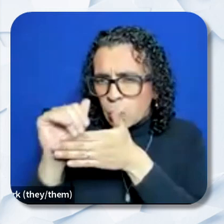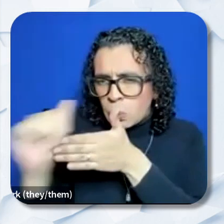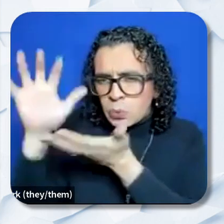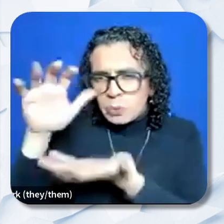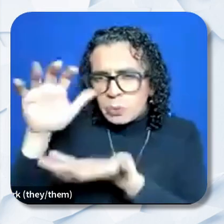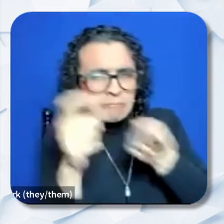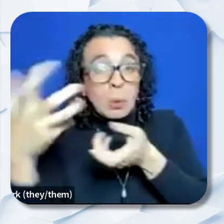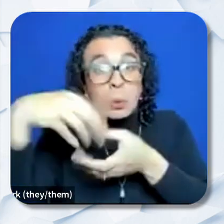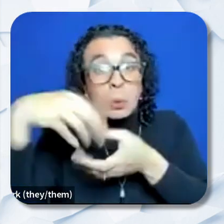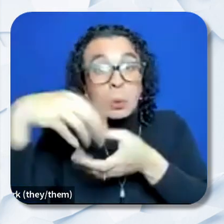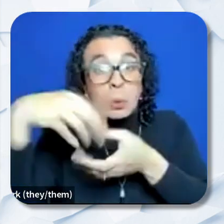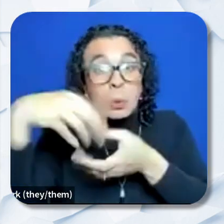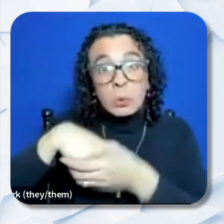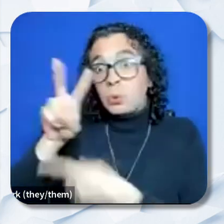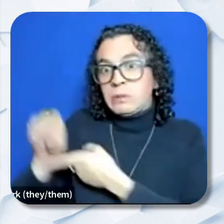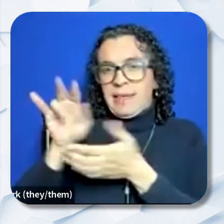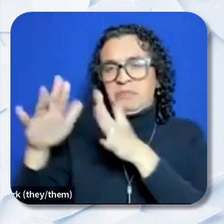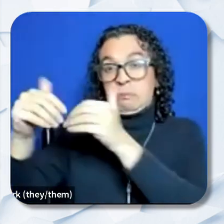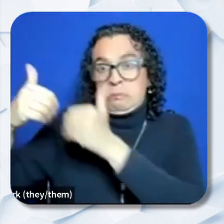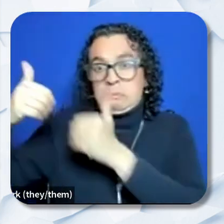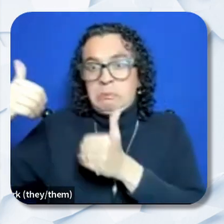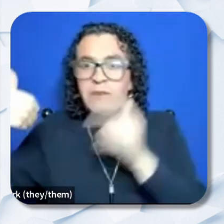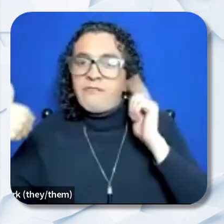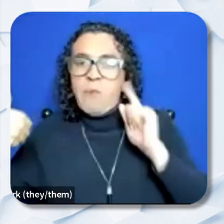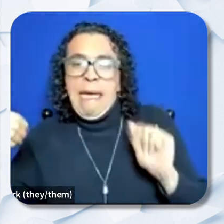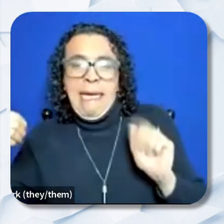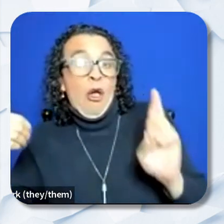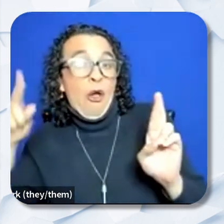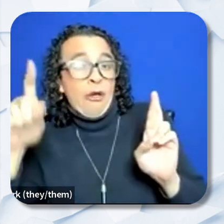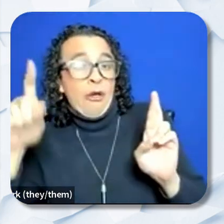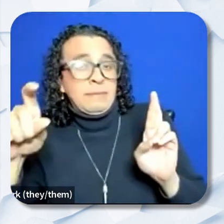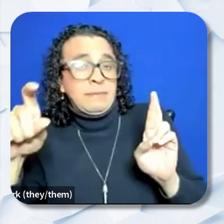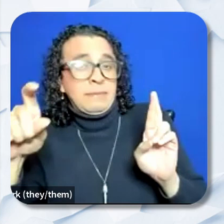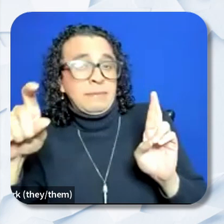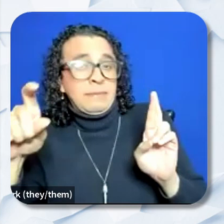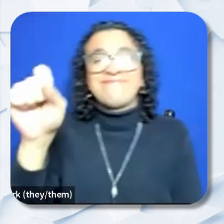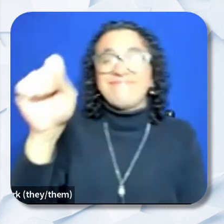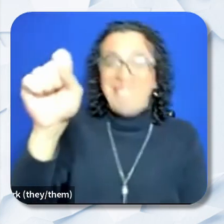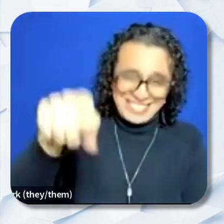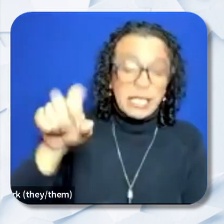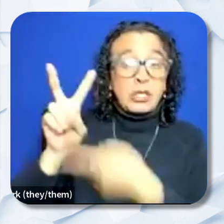2 million set aside for ADR, and the answer is, Yes, 2 million is included in the 12